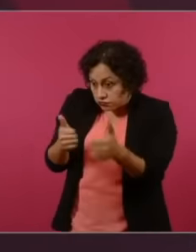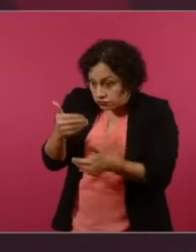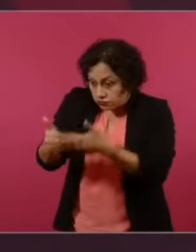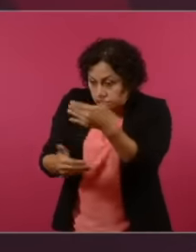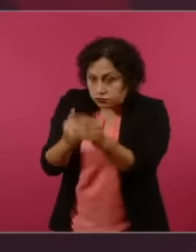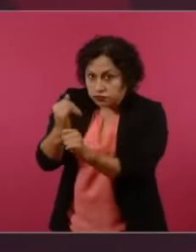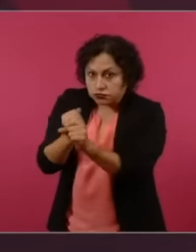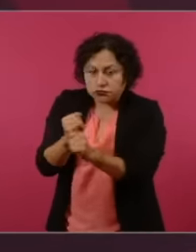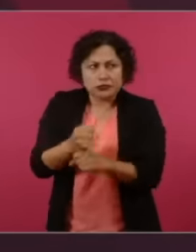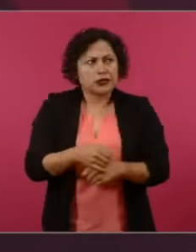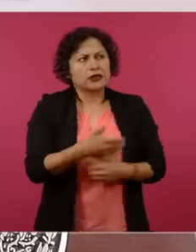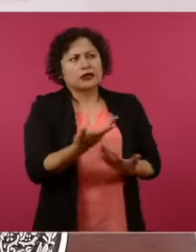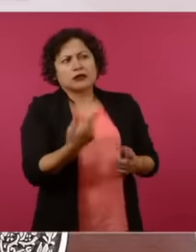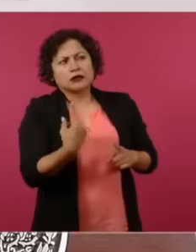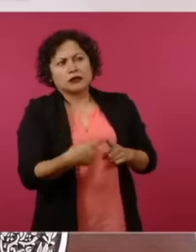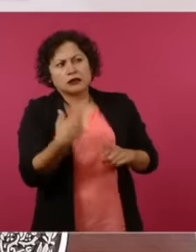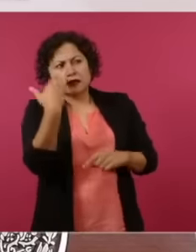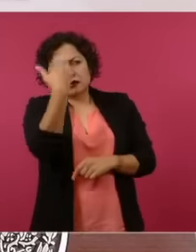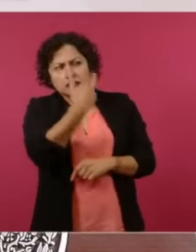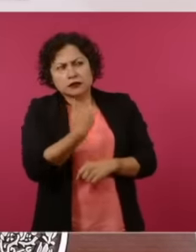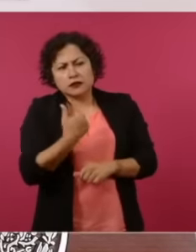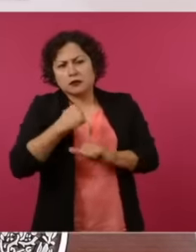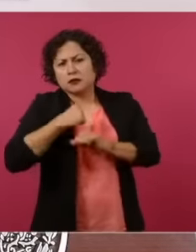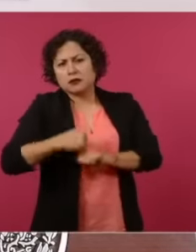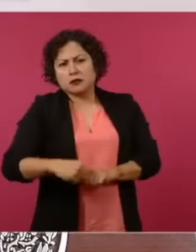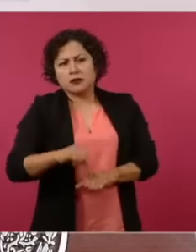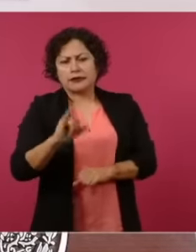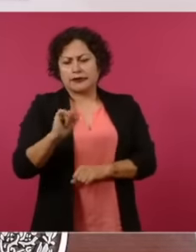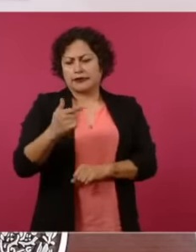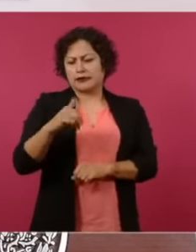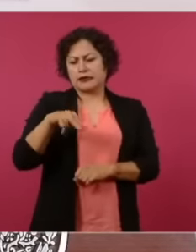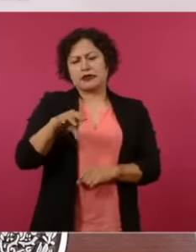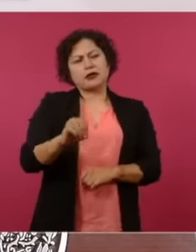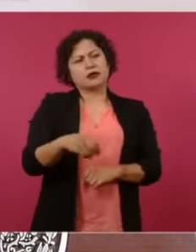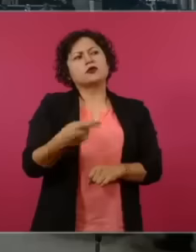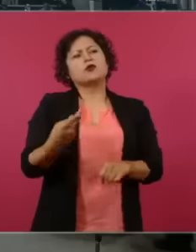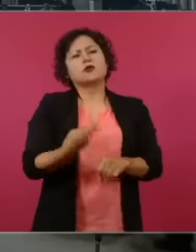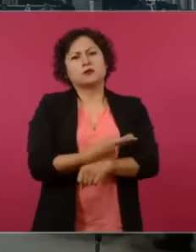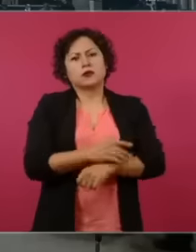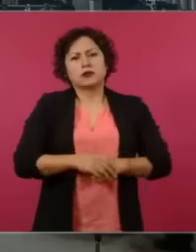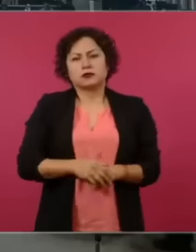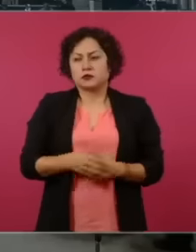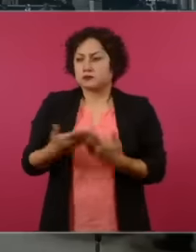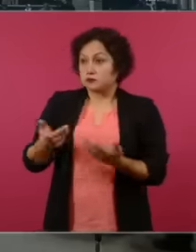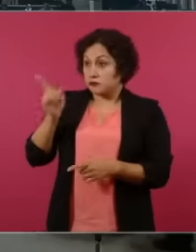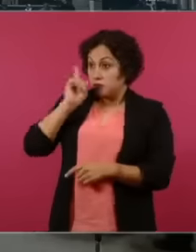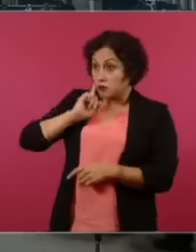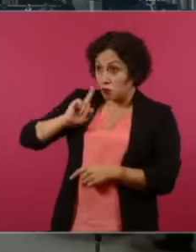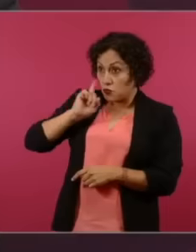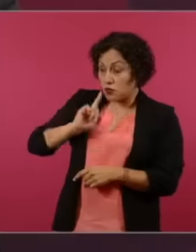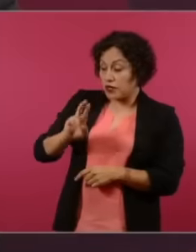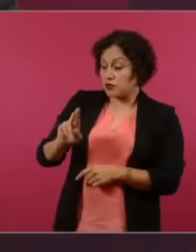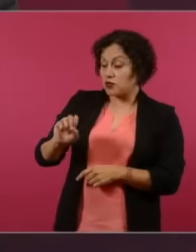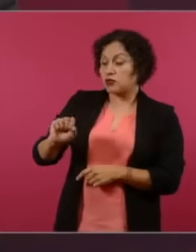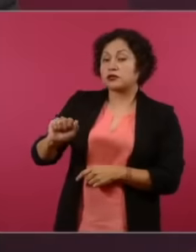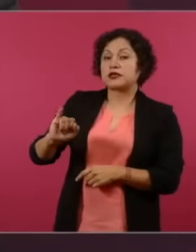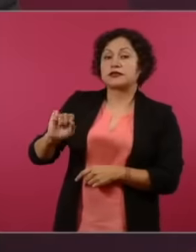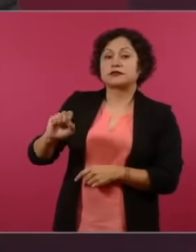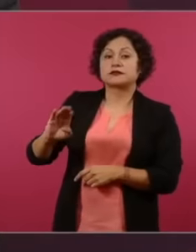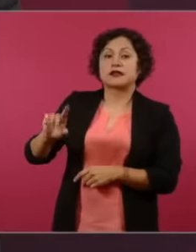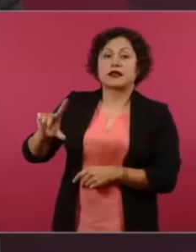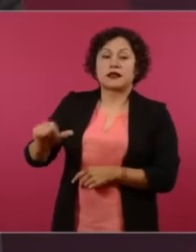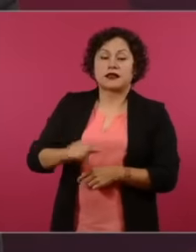reviewed who would review the case of iginio this rosel there could be a answer about